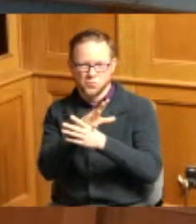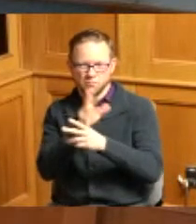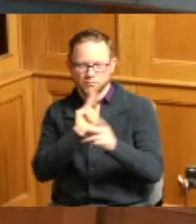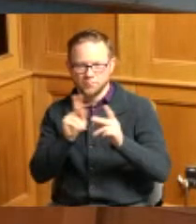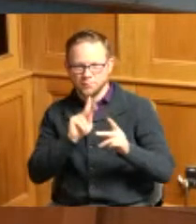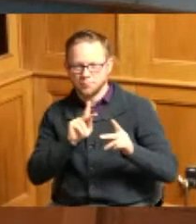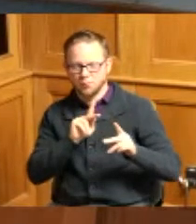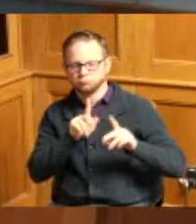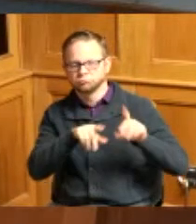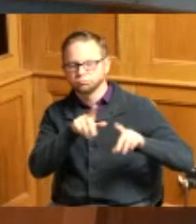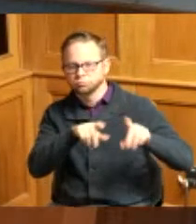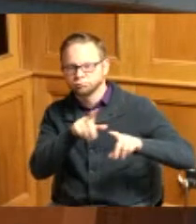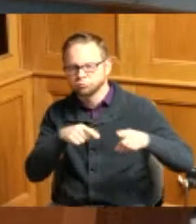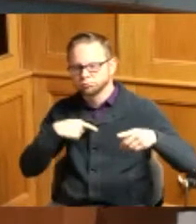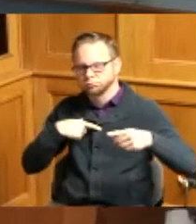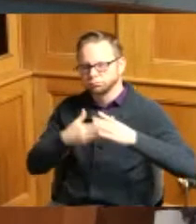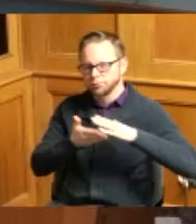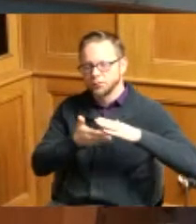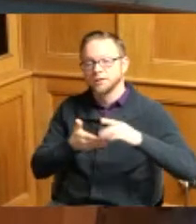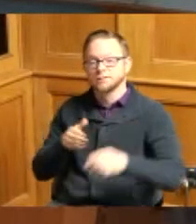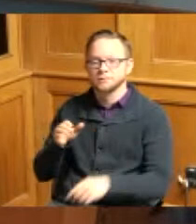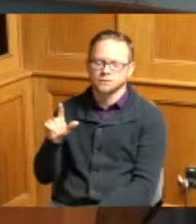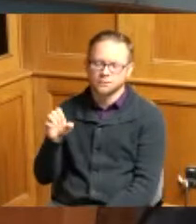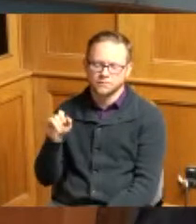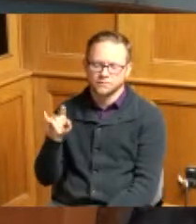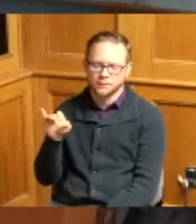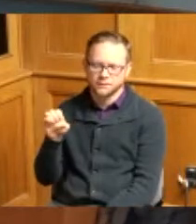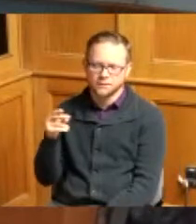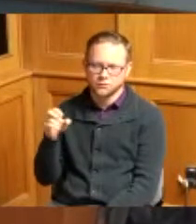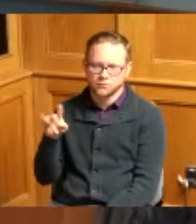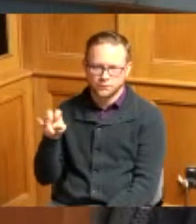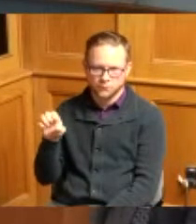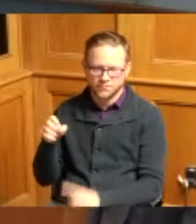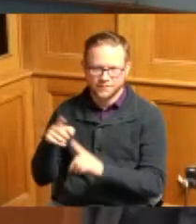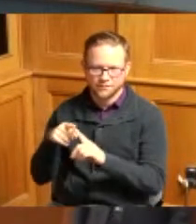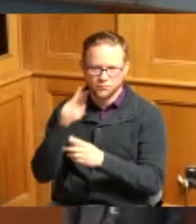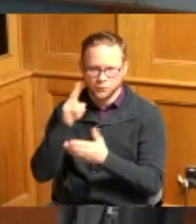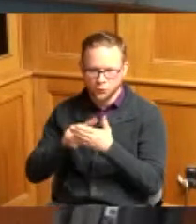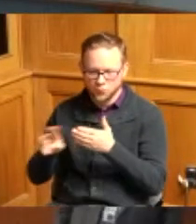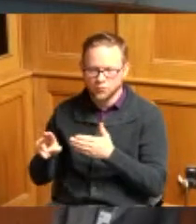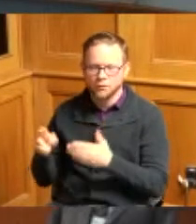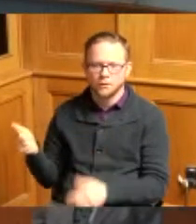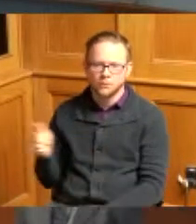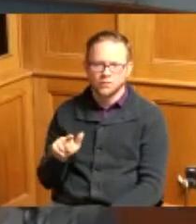Leslie Hervey Interim Clerk Alicia Reece Vice President Hamilton County Commission